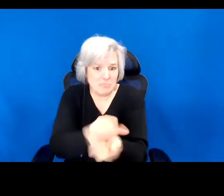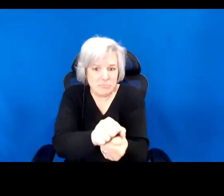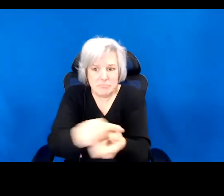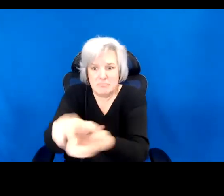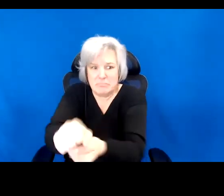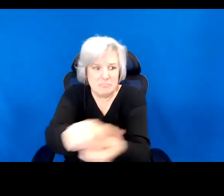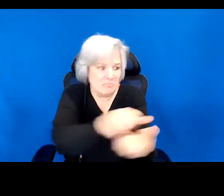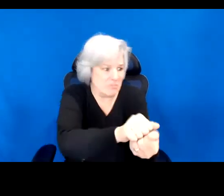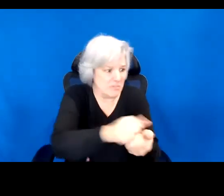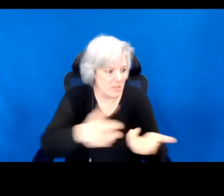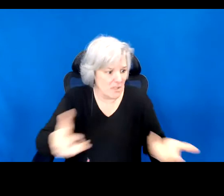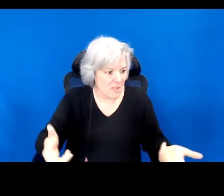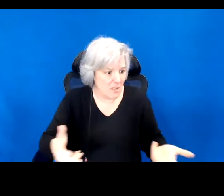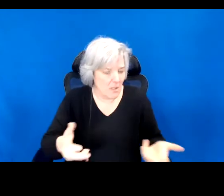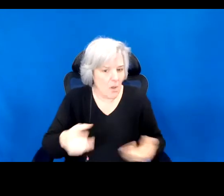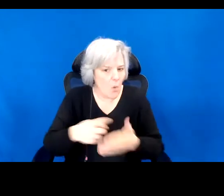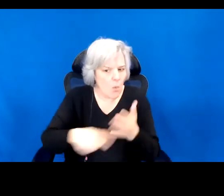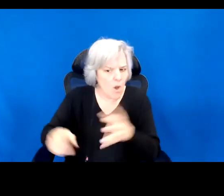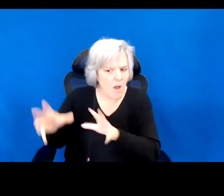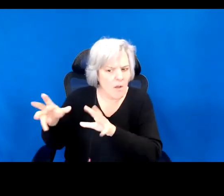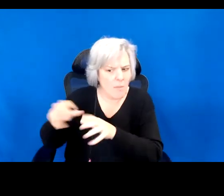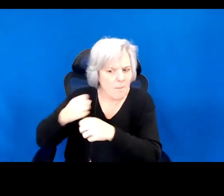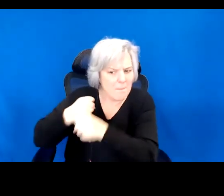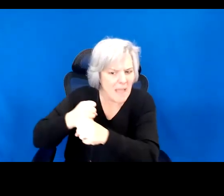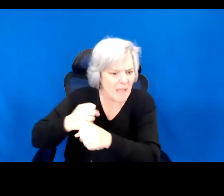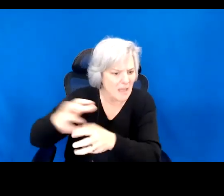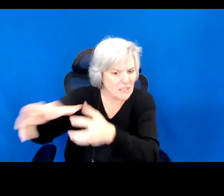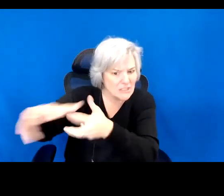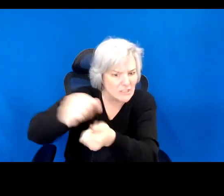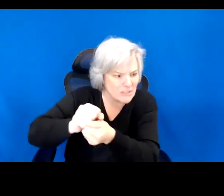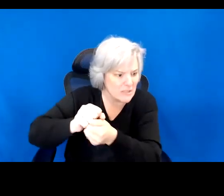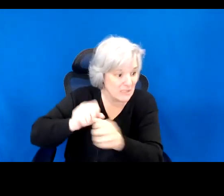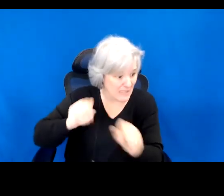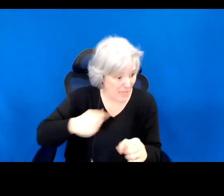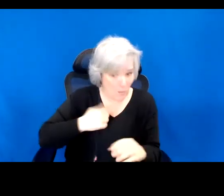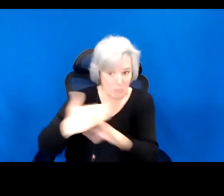forces that produced it? Regardless of class status, shouldn't the